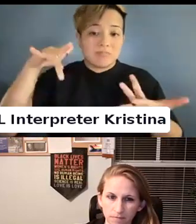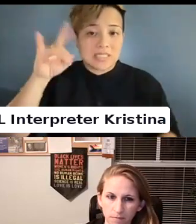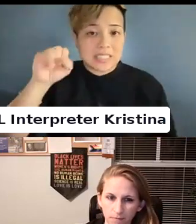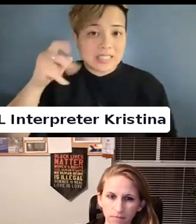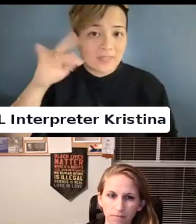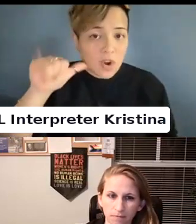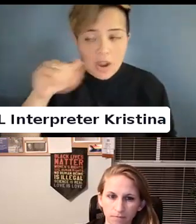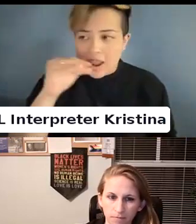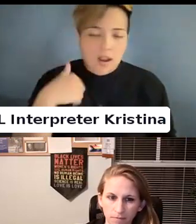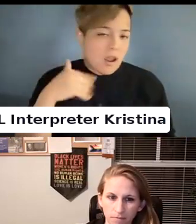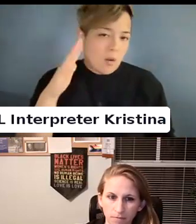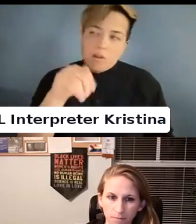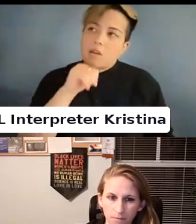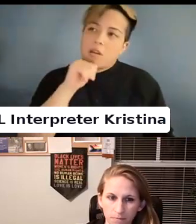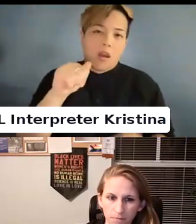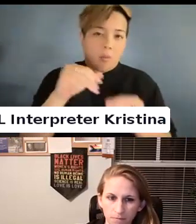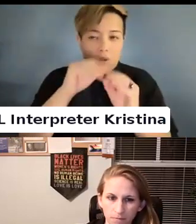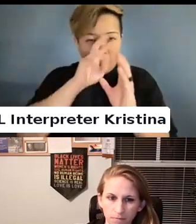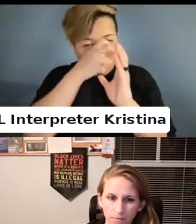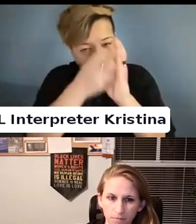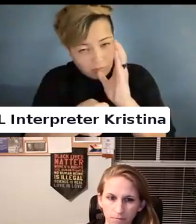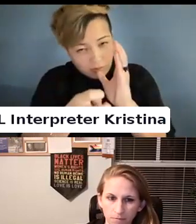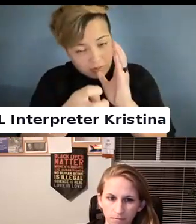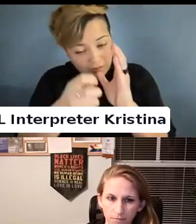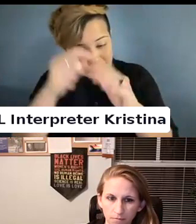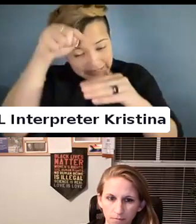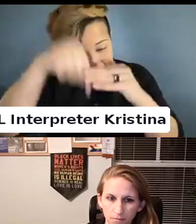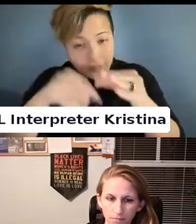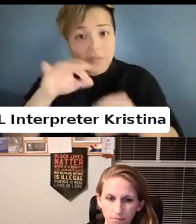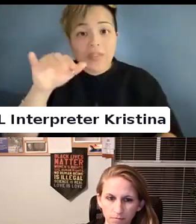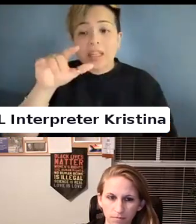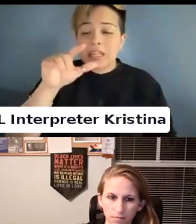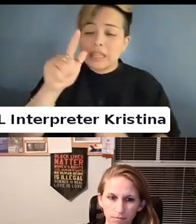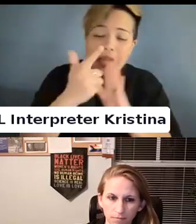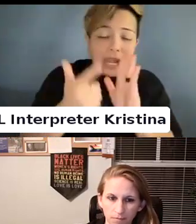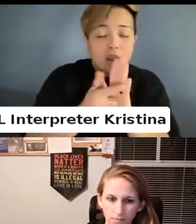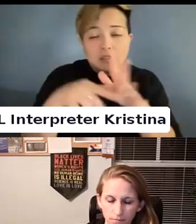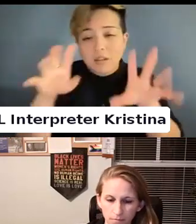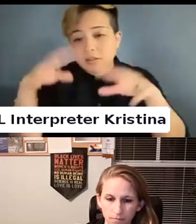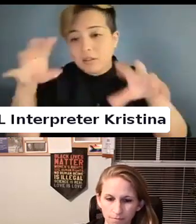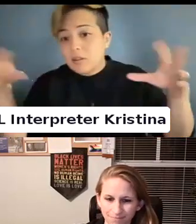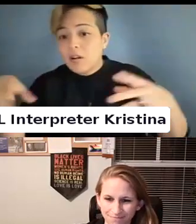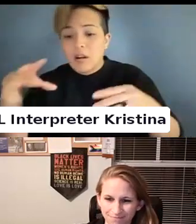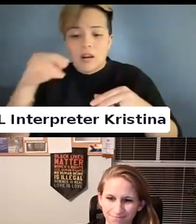I am not going to go too deep into the legal pool involved in getting around the explosion